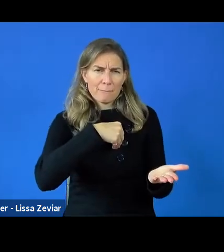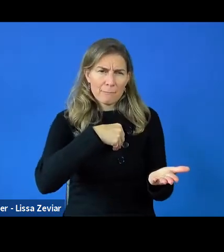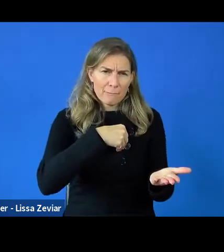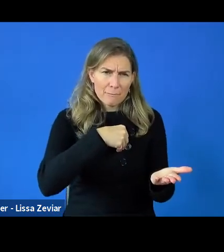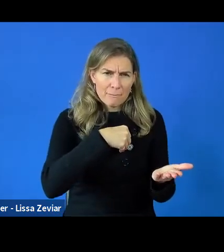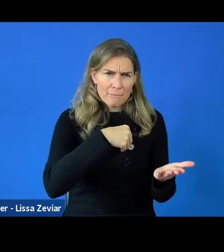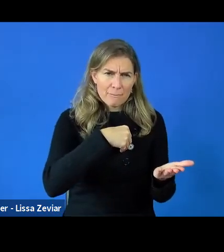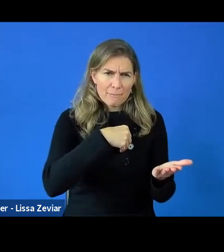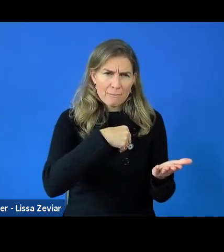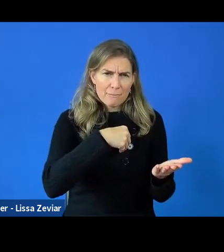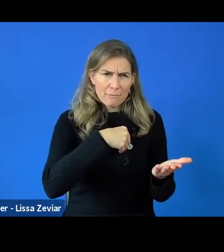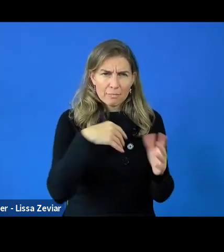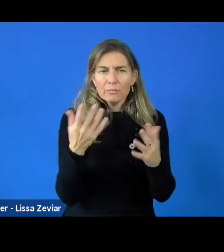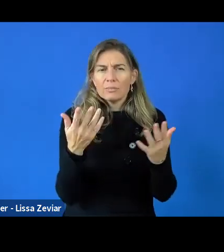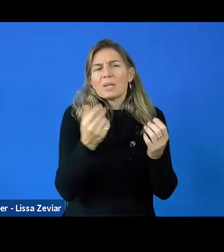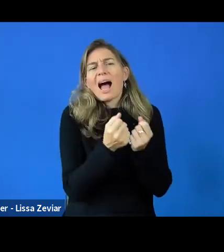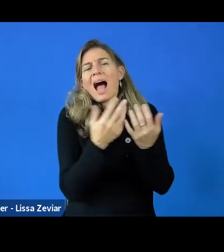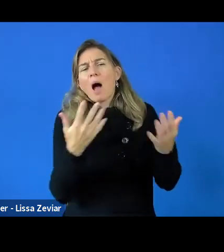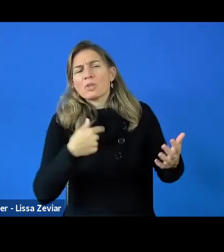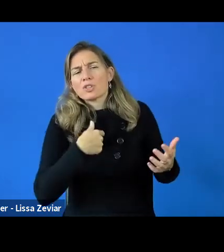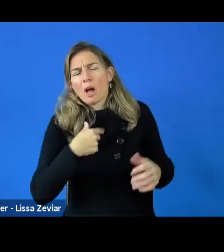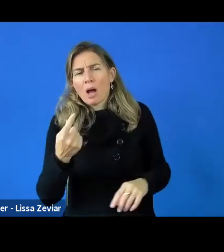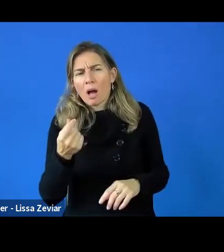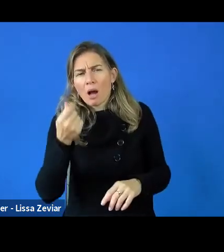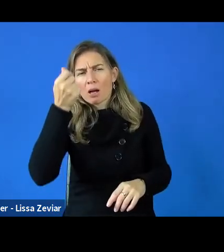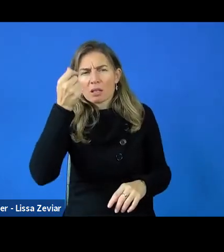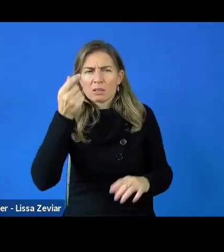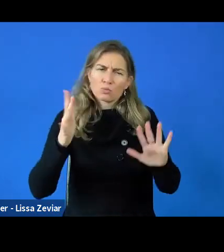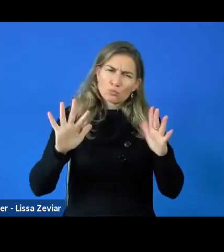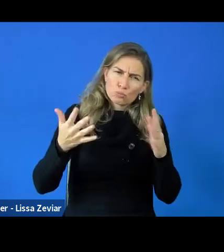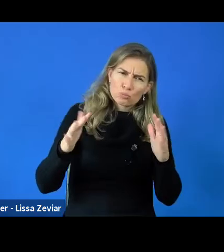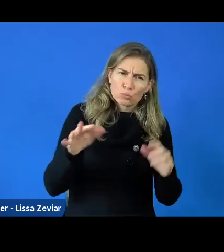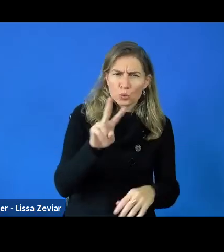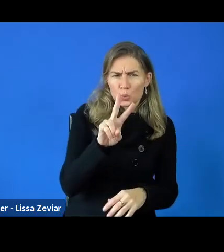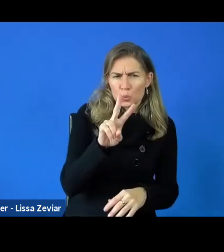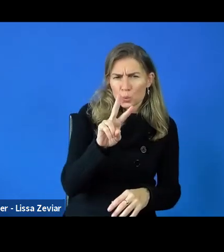In Spain, from 20 to 40,000, usually.